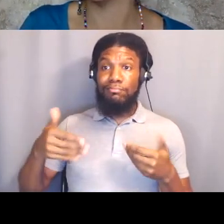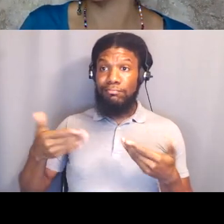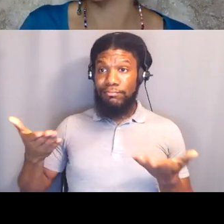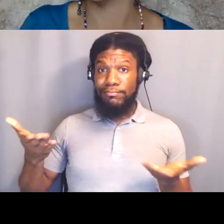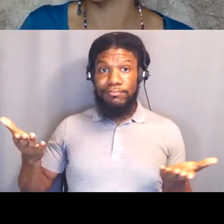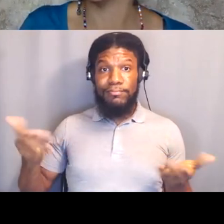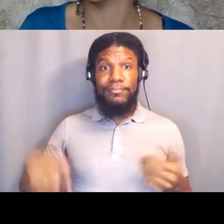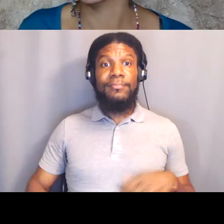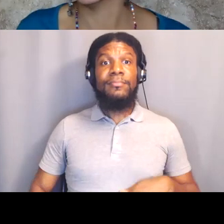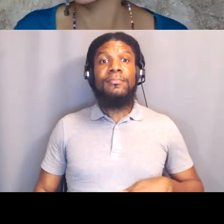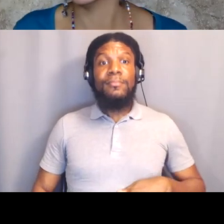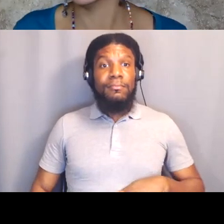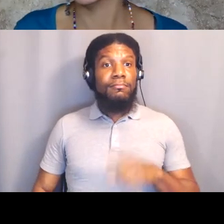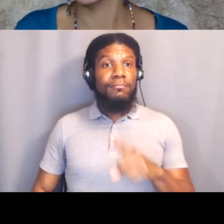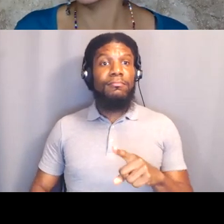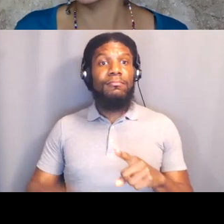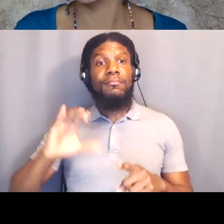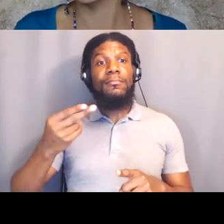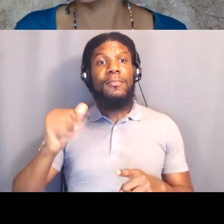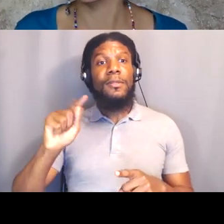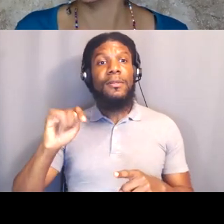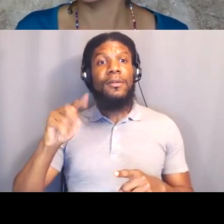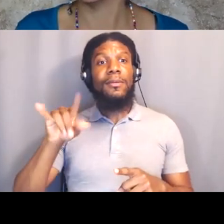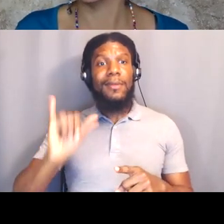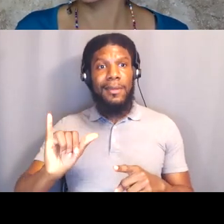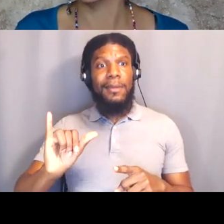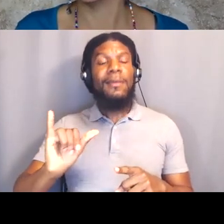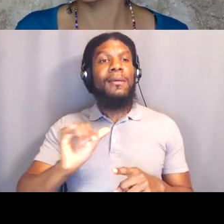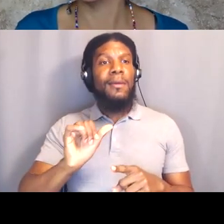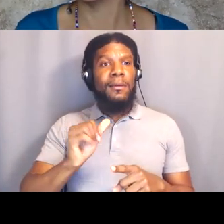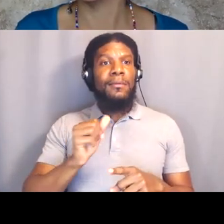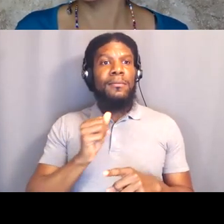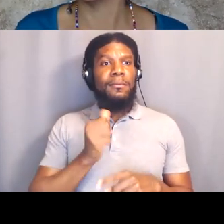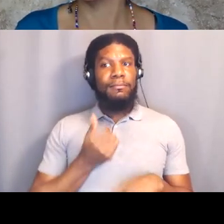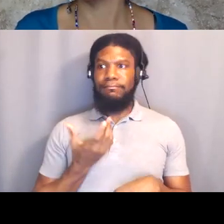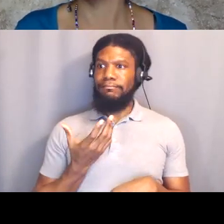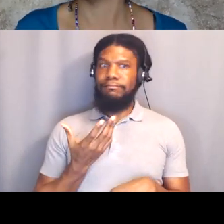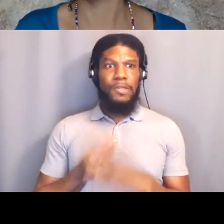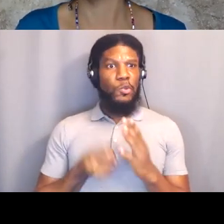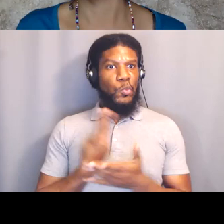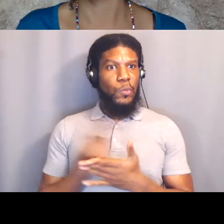[Chasity] I'll start. And this is Chasity. I apologize, I've been gone the last two weeks so I'm happy that I'm here for the last class.